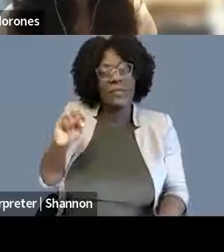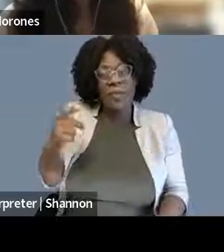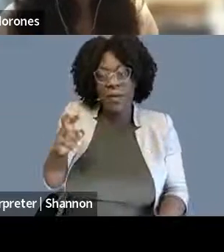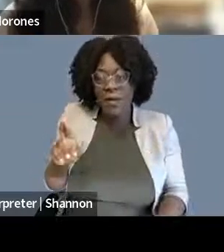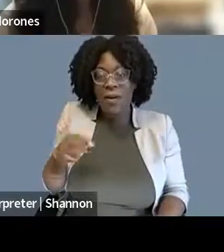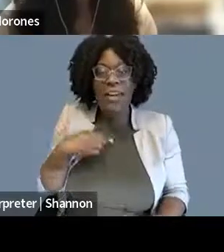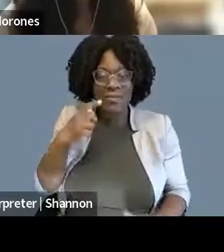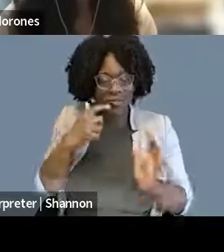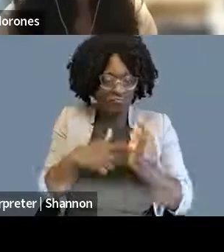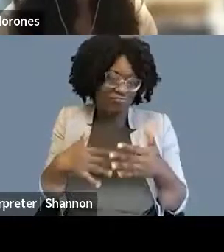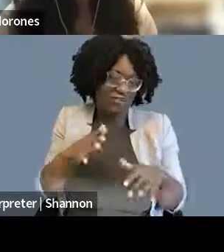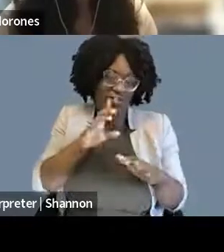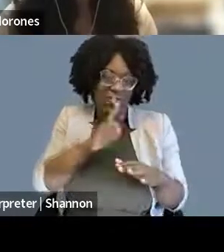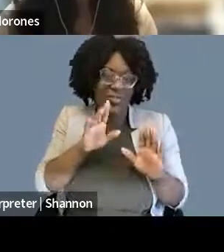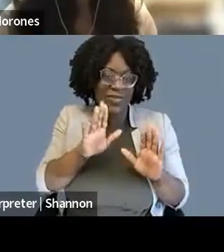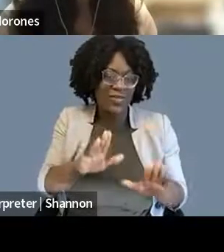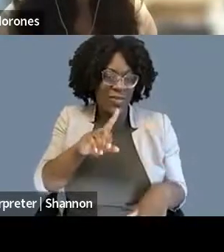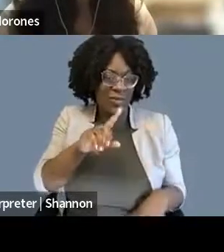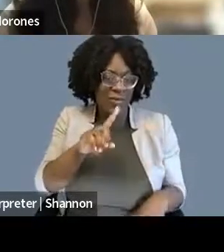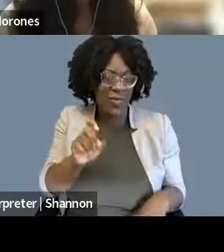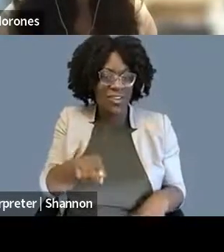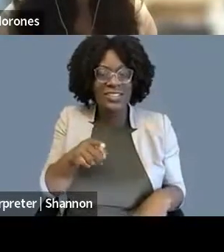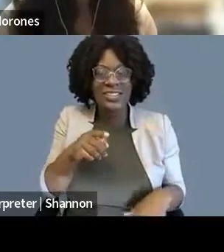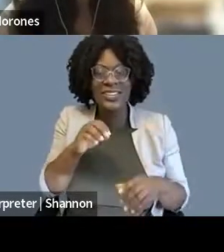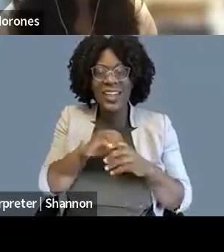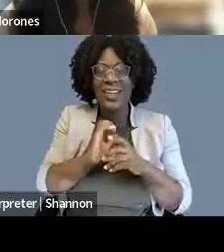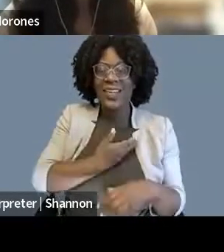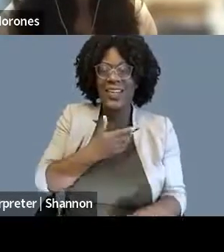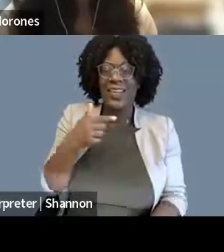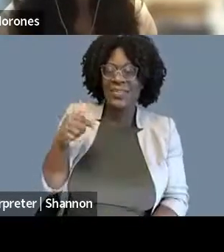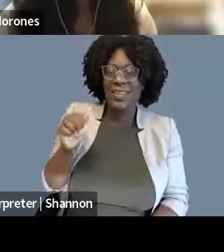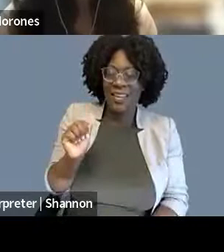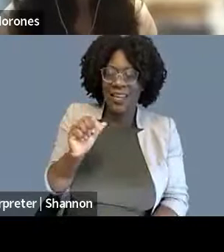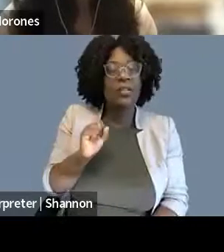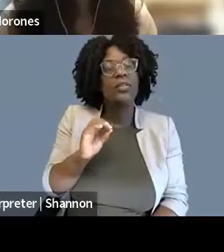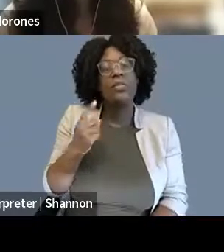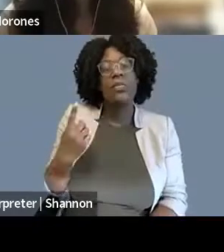So we'll do that, maybe do that one real fast and then I'll jump to, there's one about sort of thinking about the First Amendment as a field,